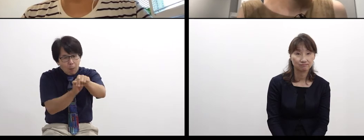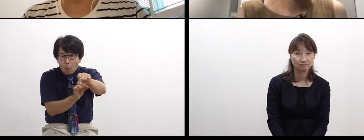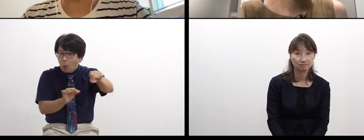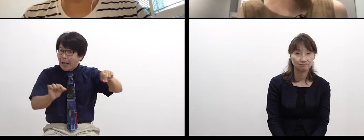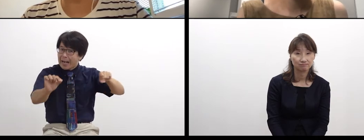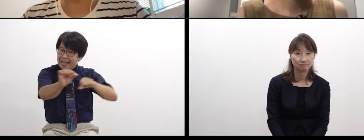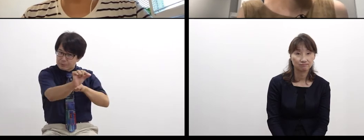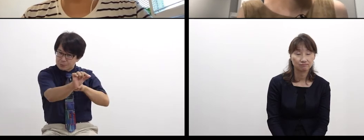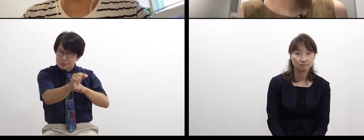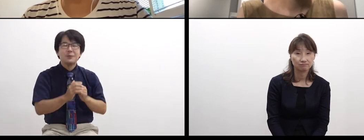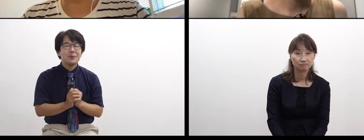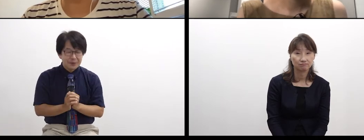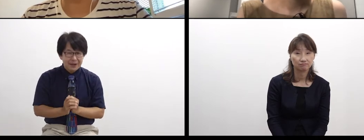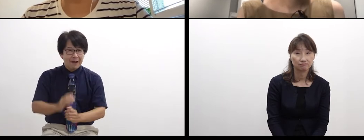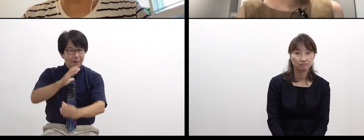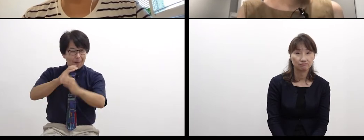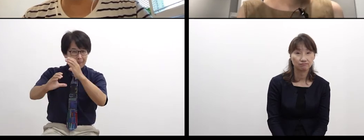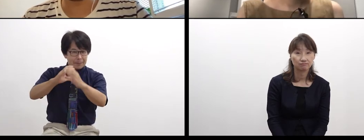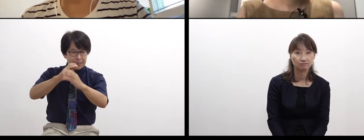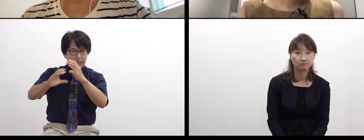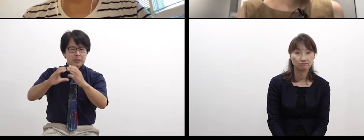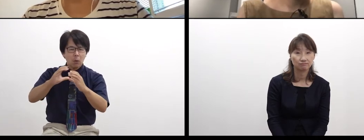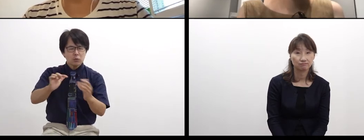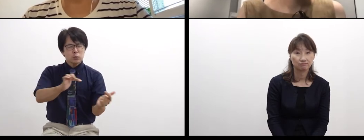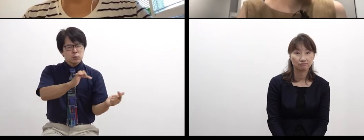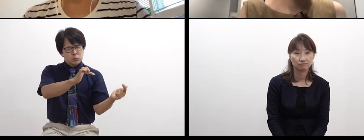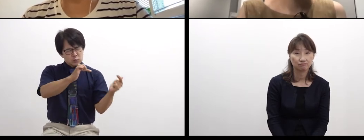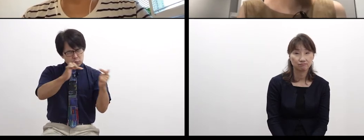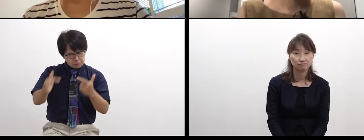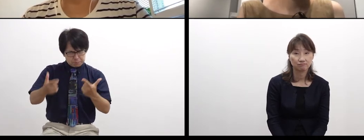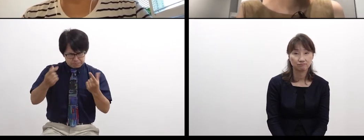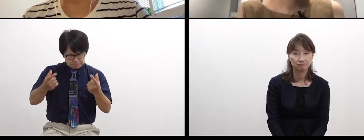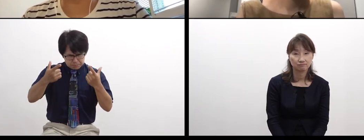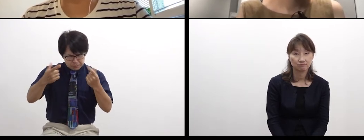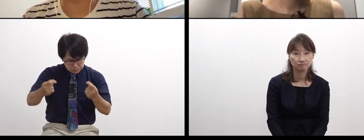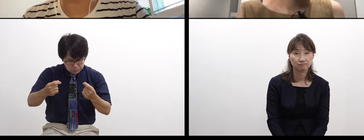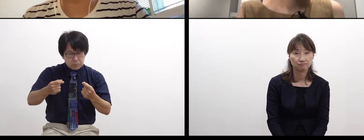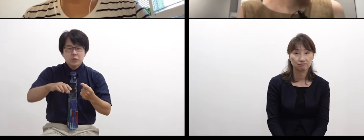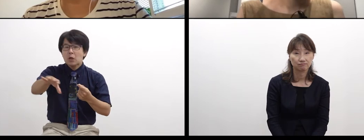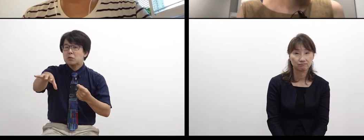of time-consuming